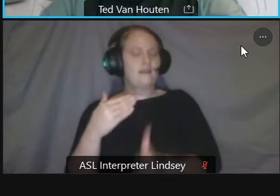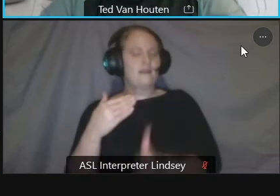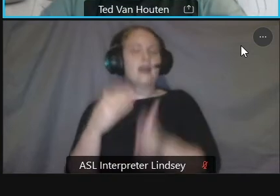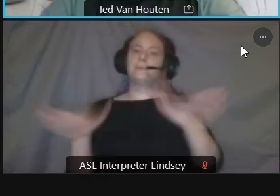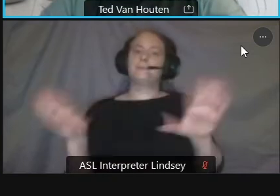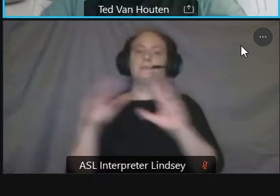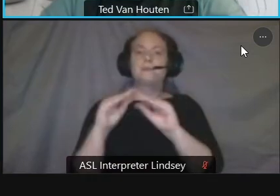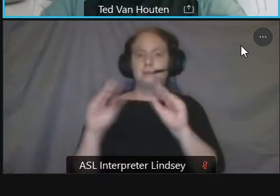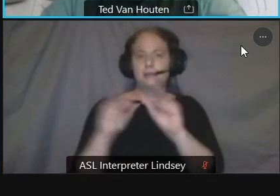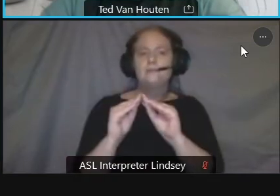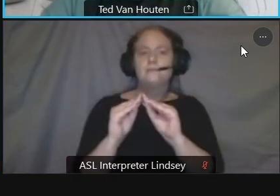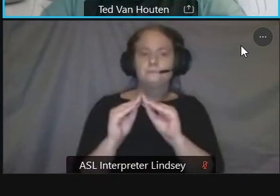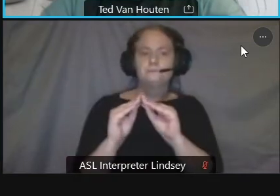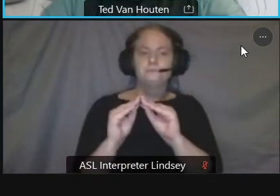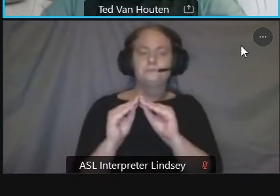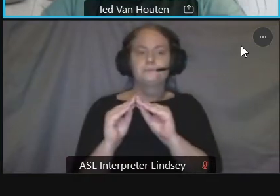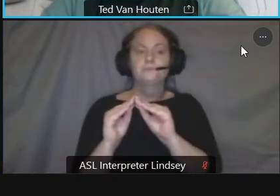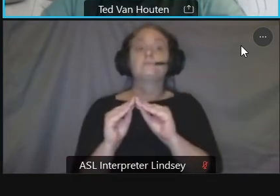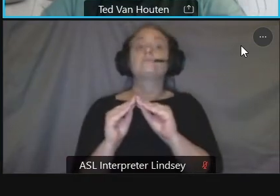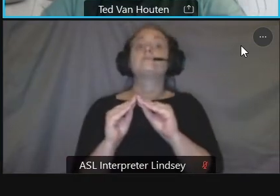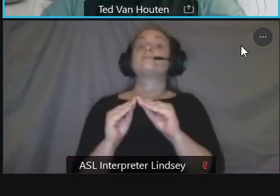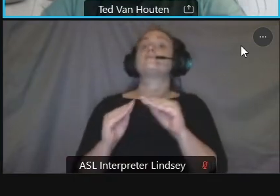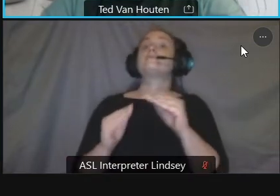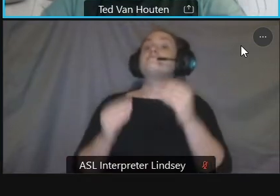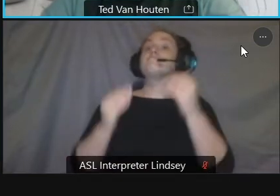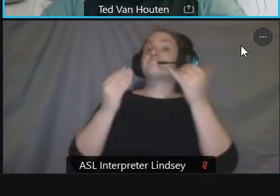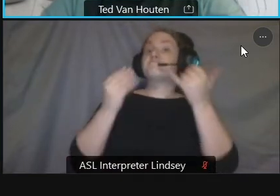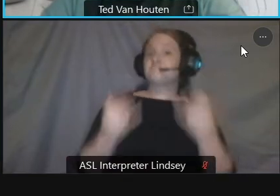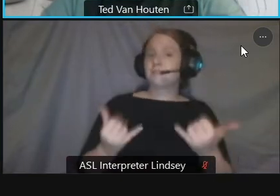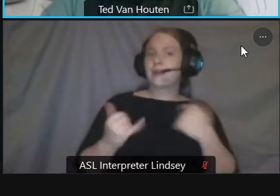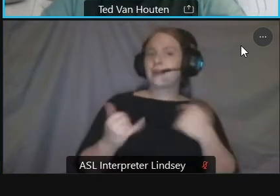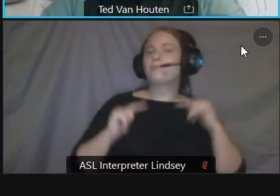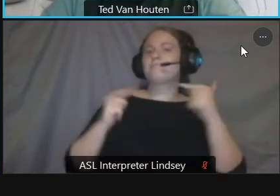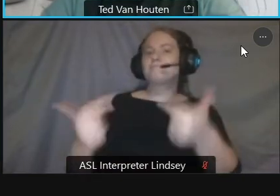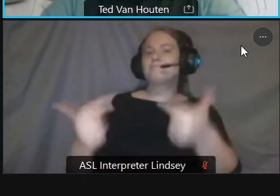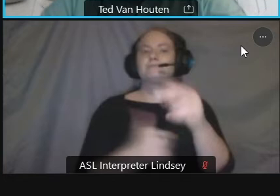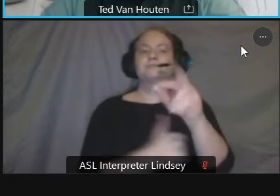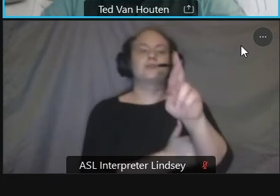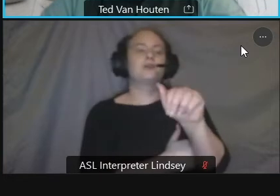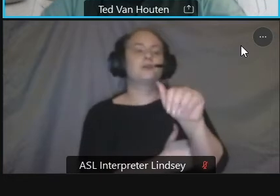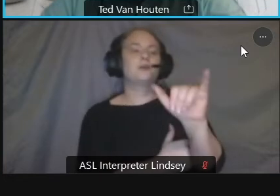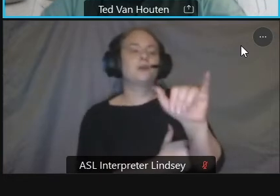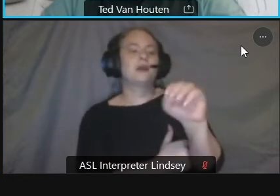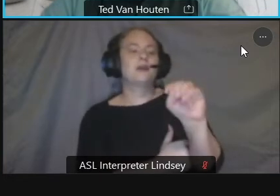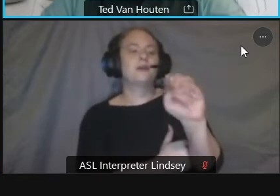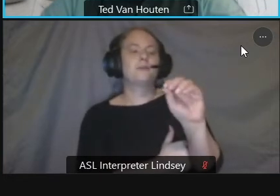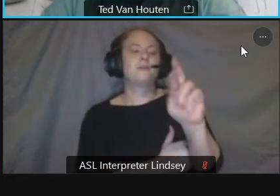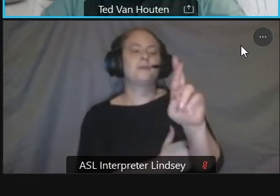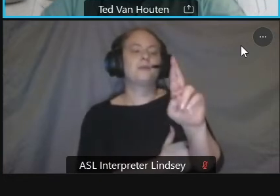with that i will turn it over to ray moravec from wallace montgomery to continue the presentation